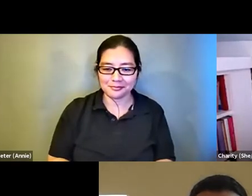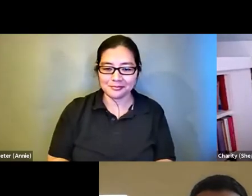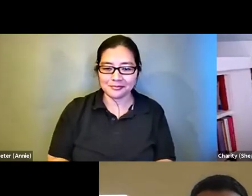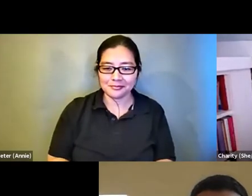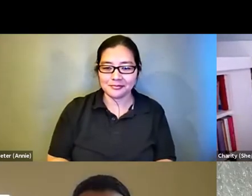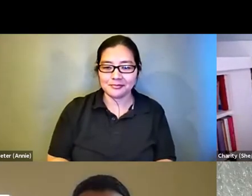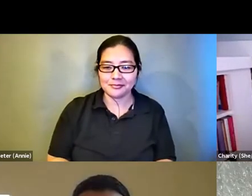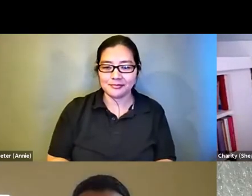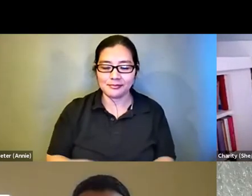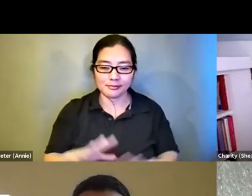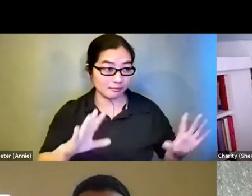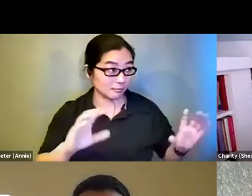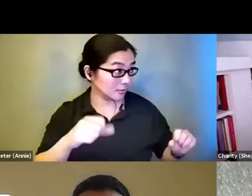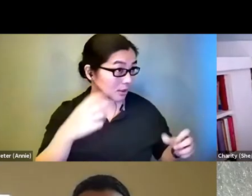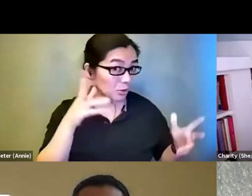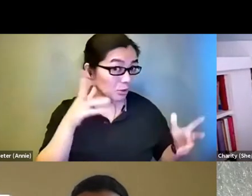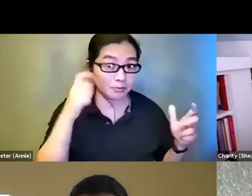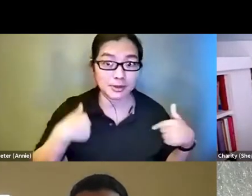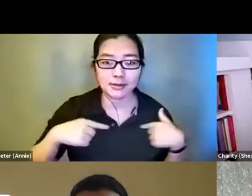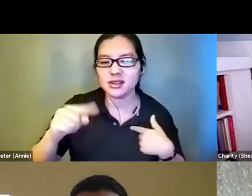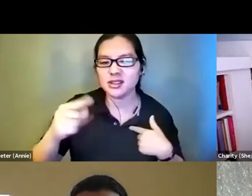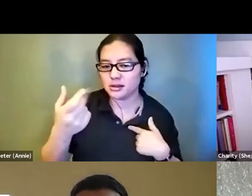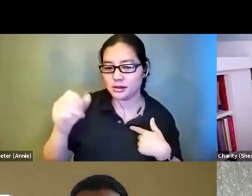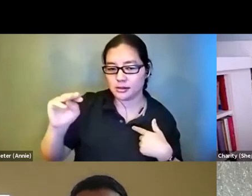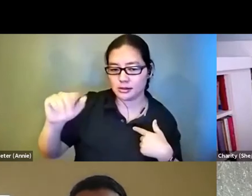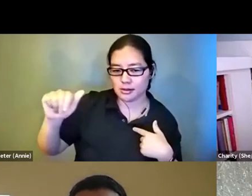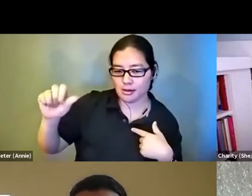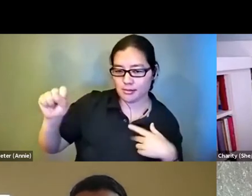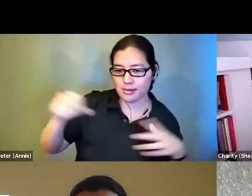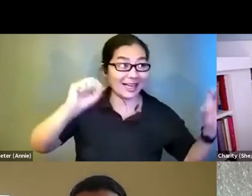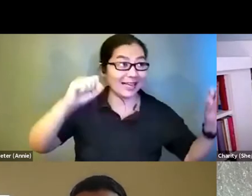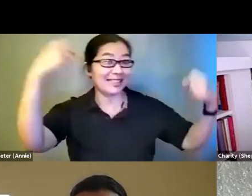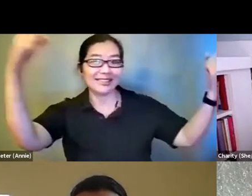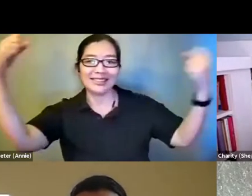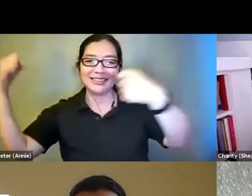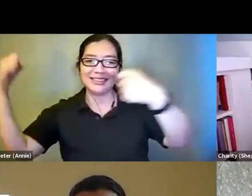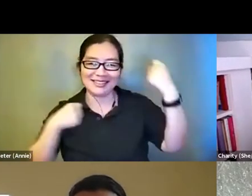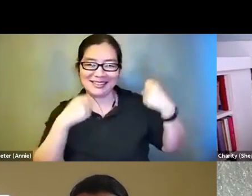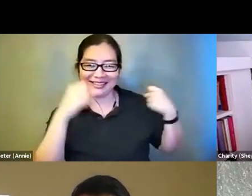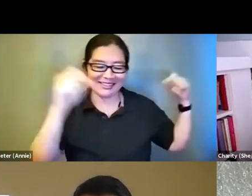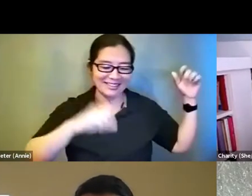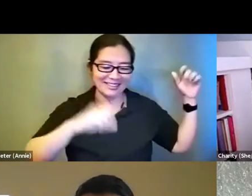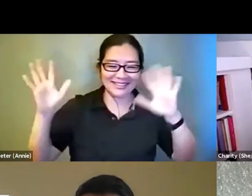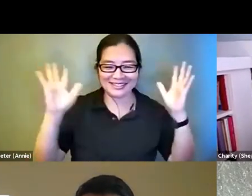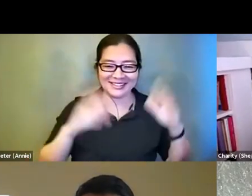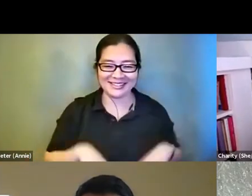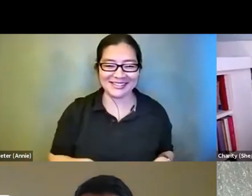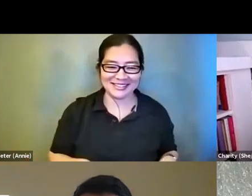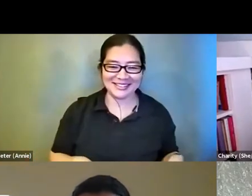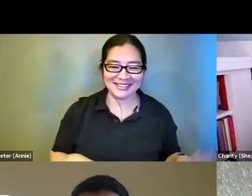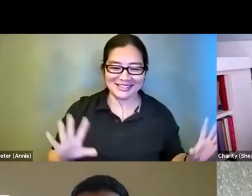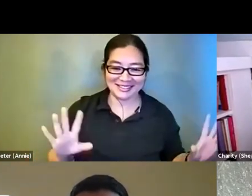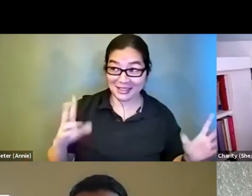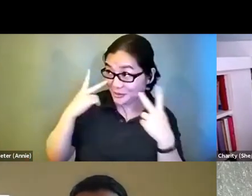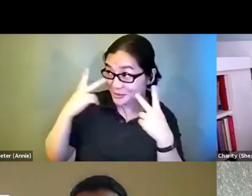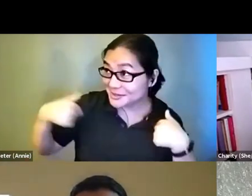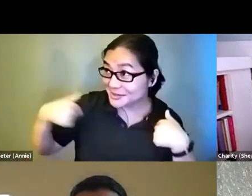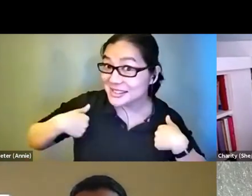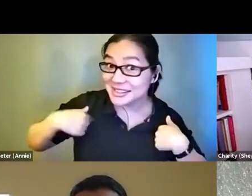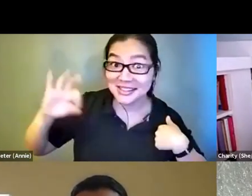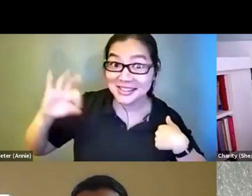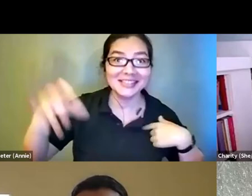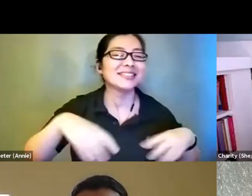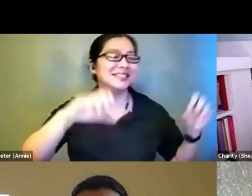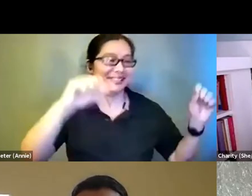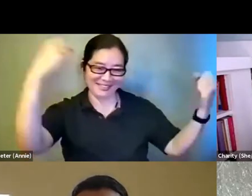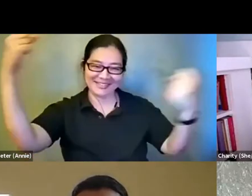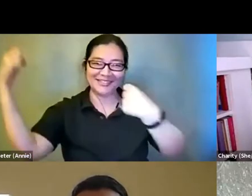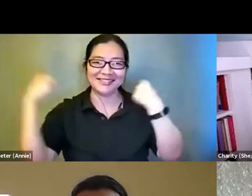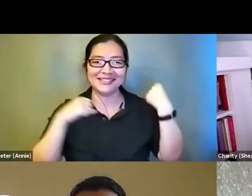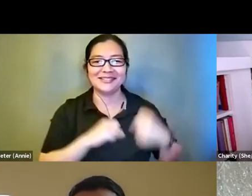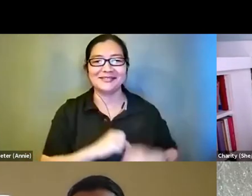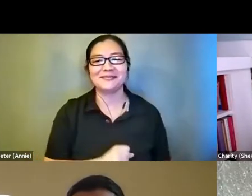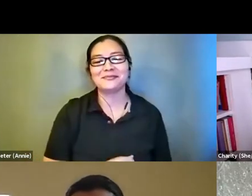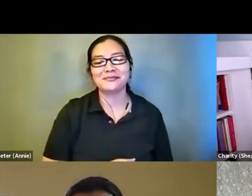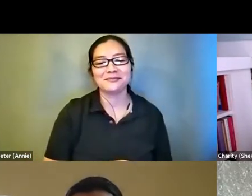: Can you hear me? I apologize. I don't